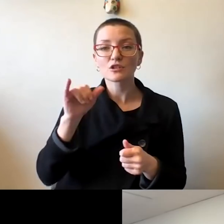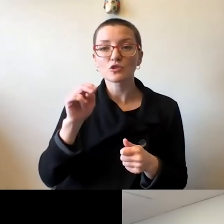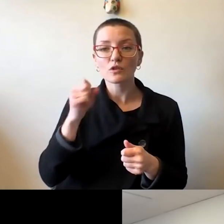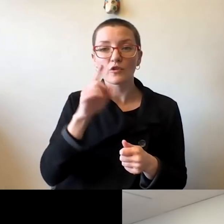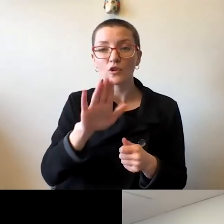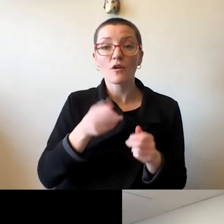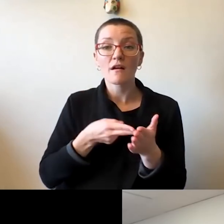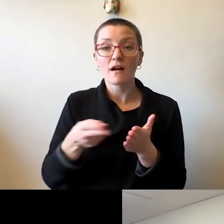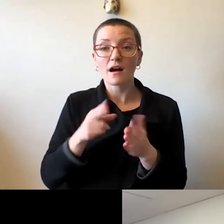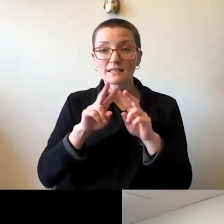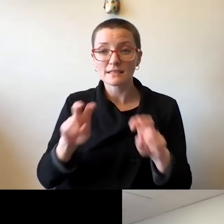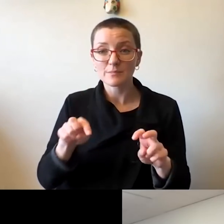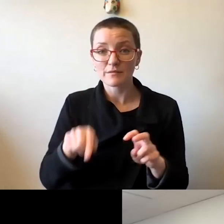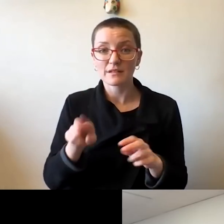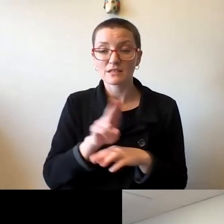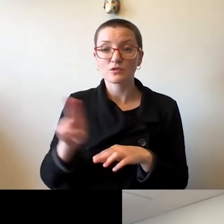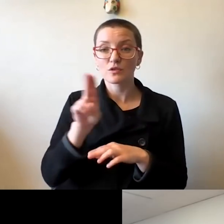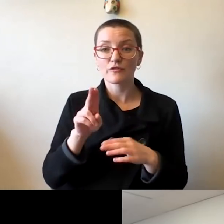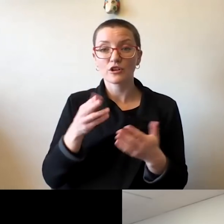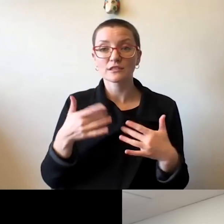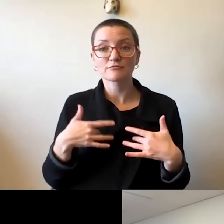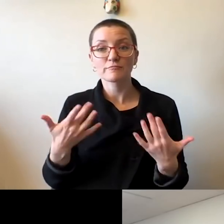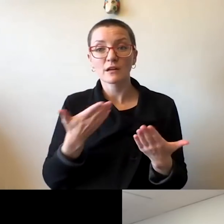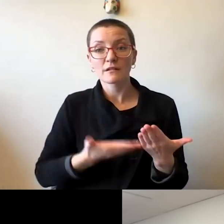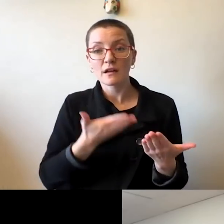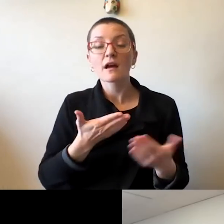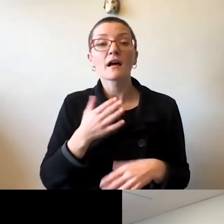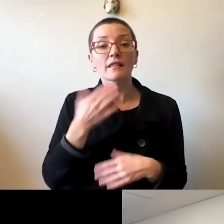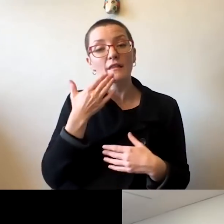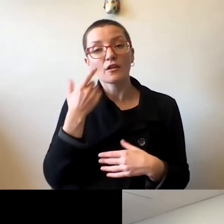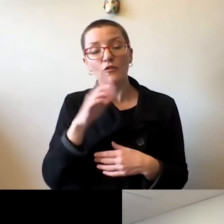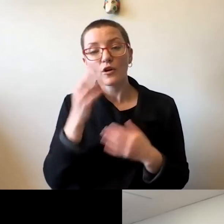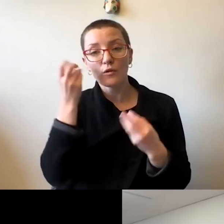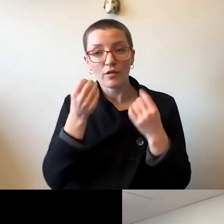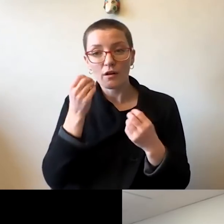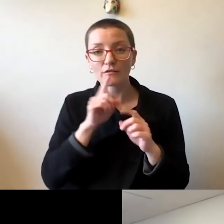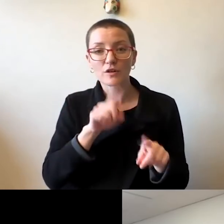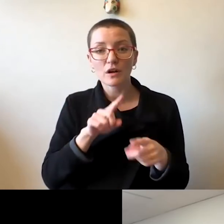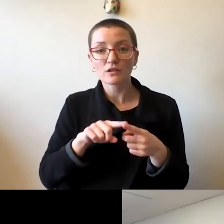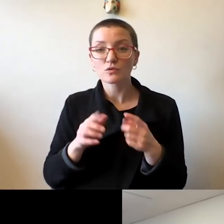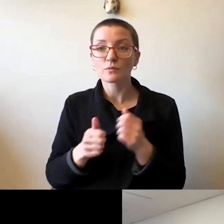of the State of the University. Thank you for your thoughtful responses to some of the most frequent questions members